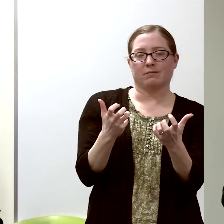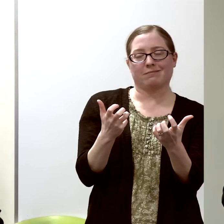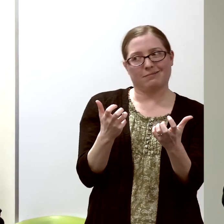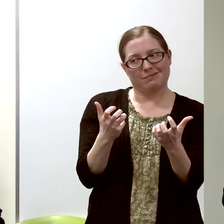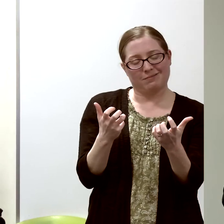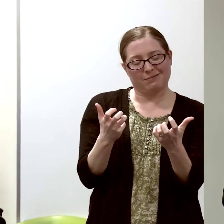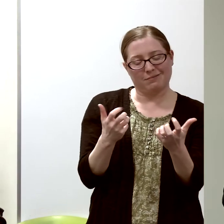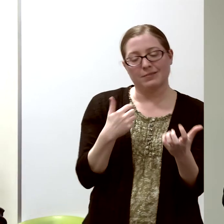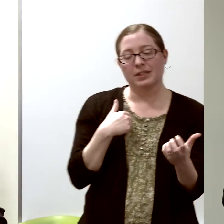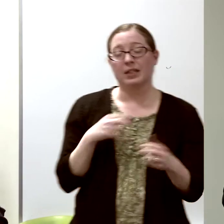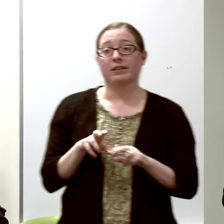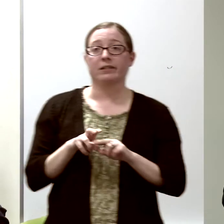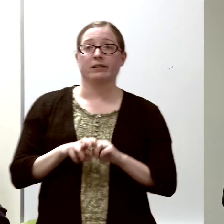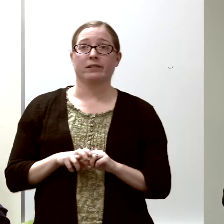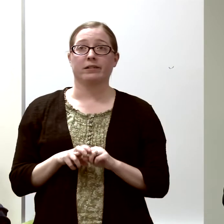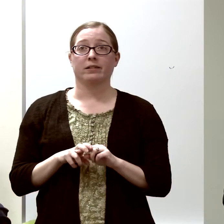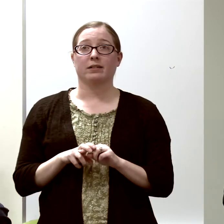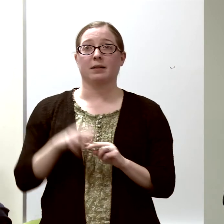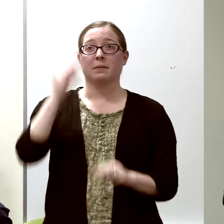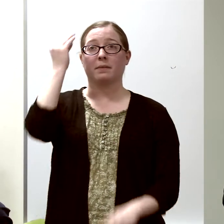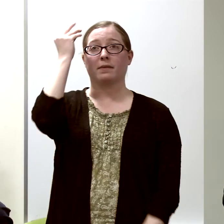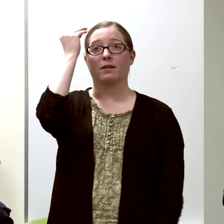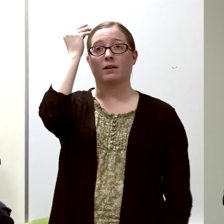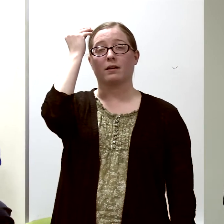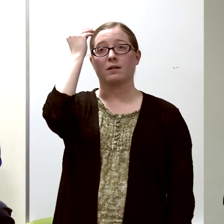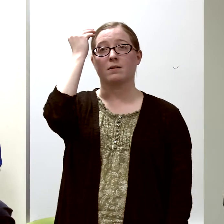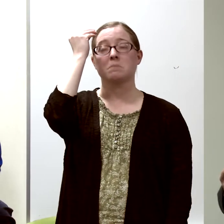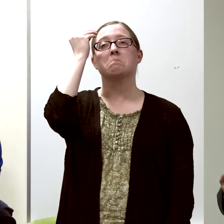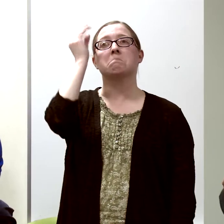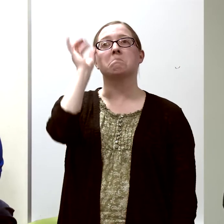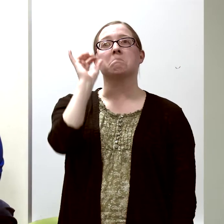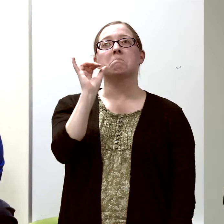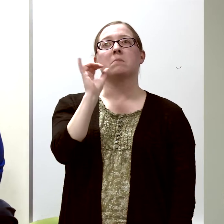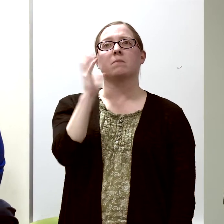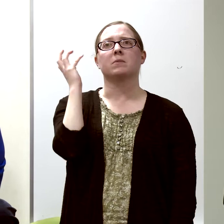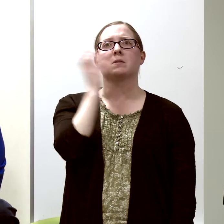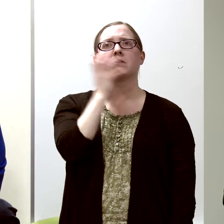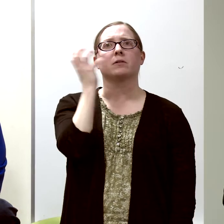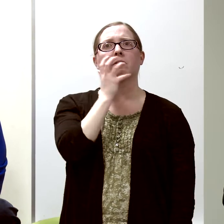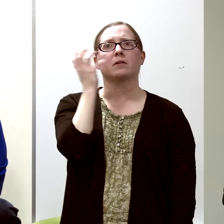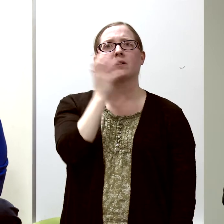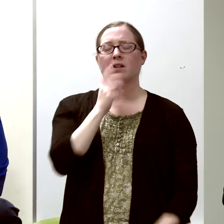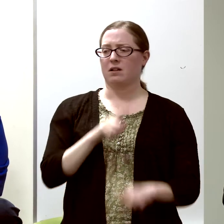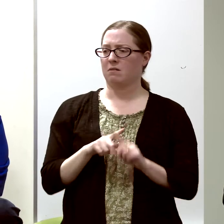I sat there, and I thought, "This is spectacular,